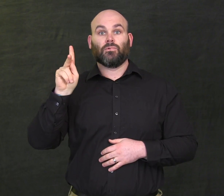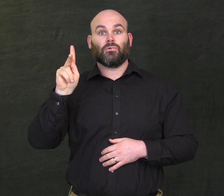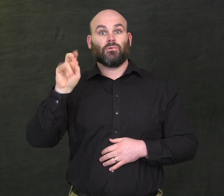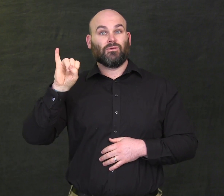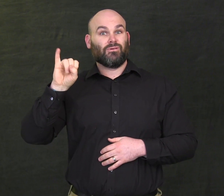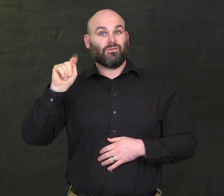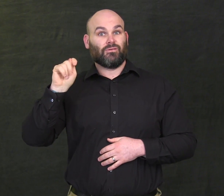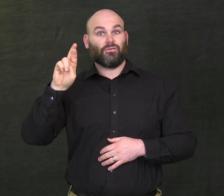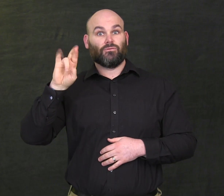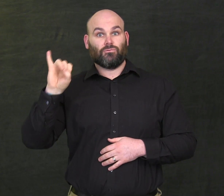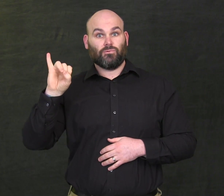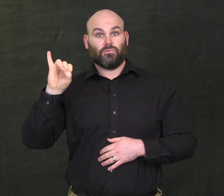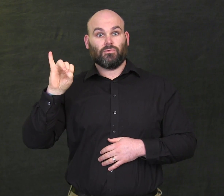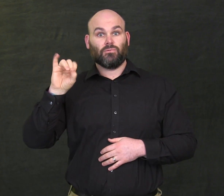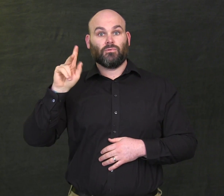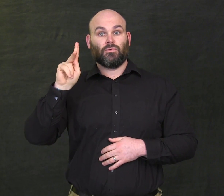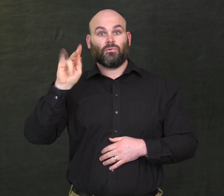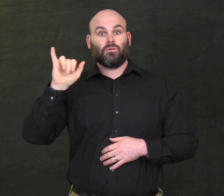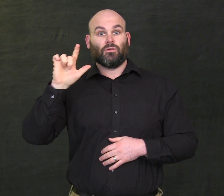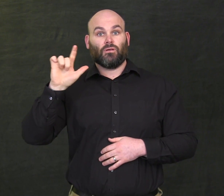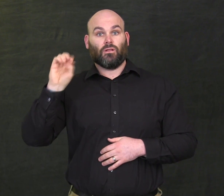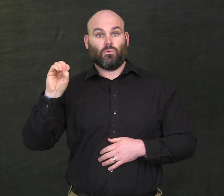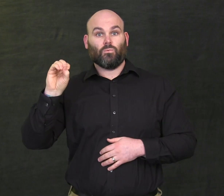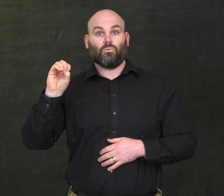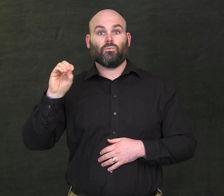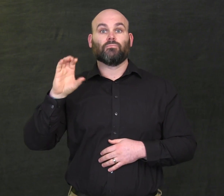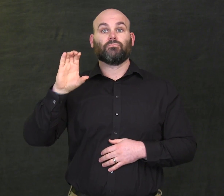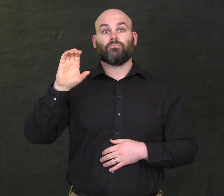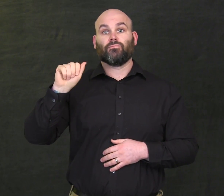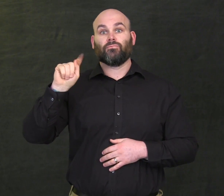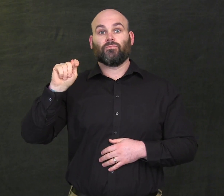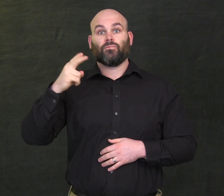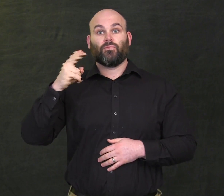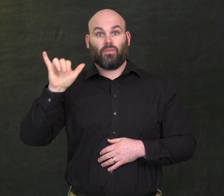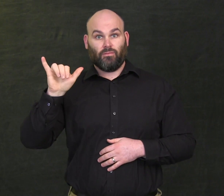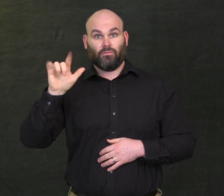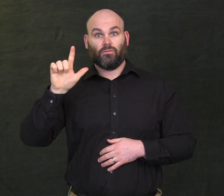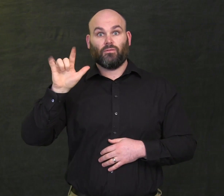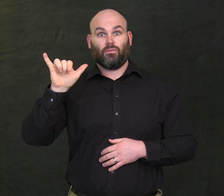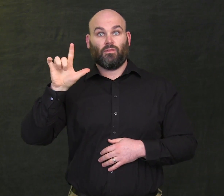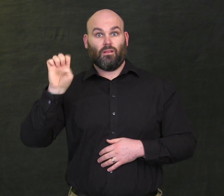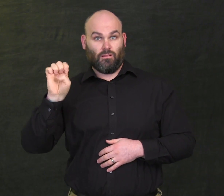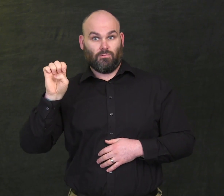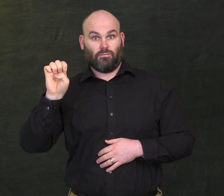Kitri Kyllo, Cathy Lyle,